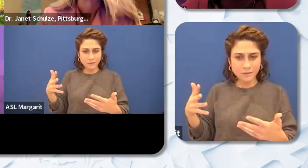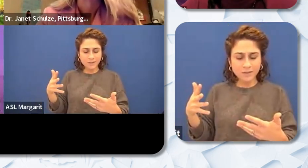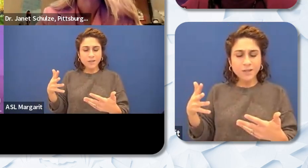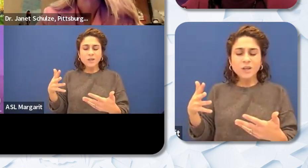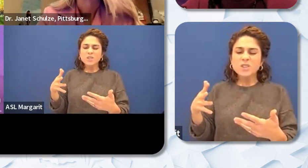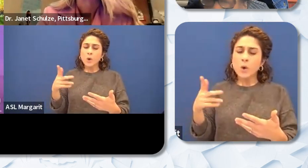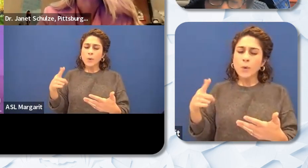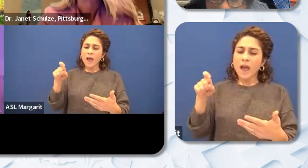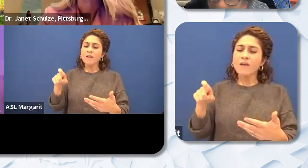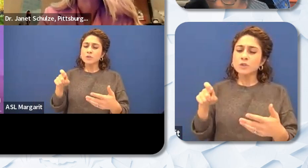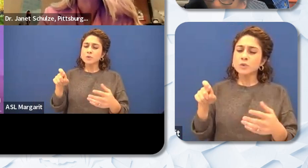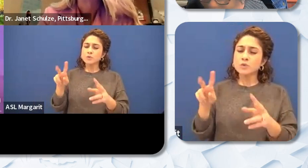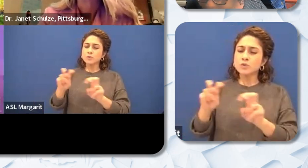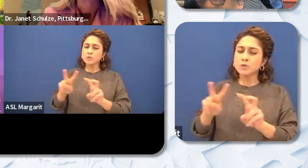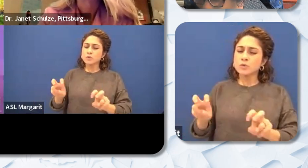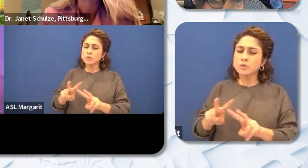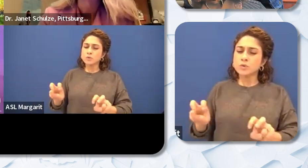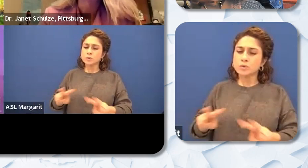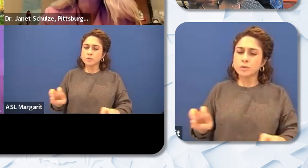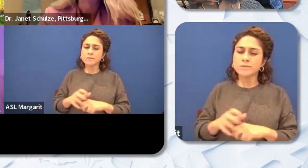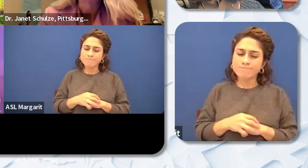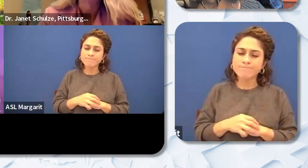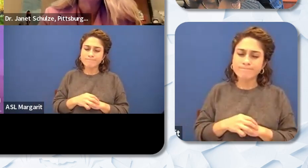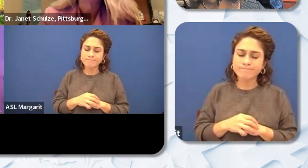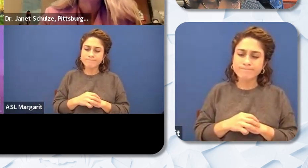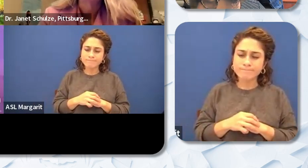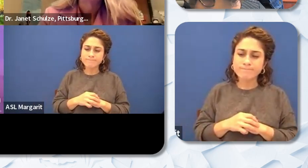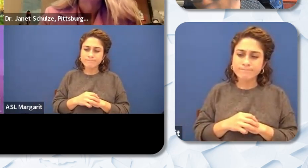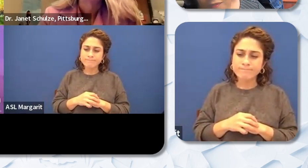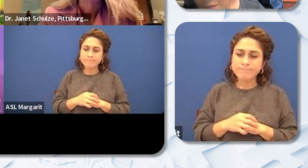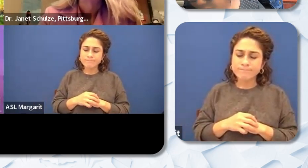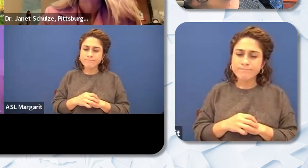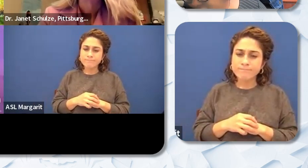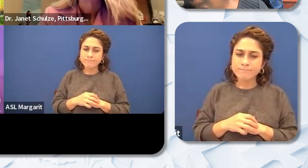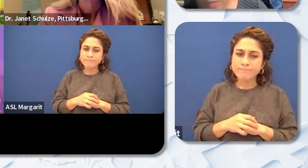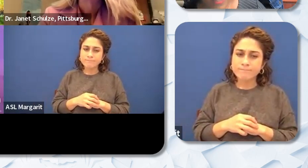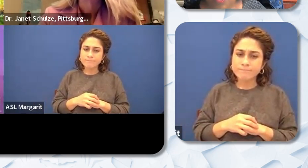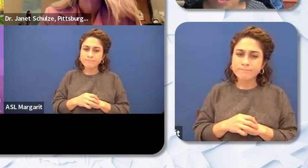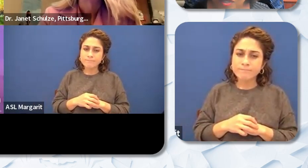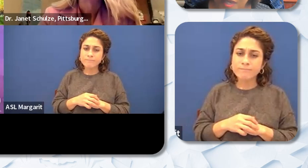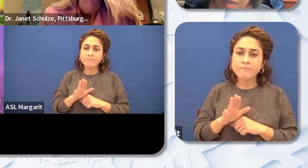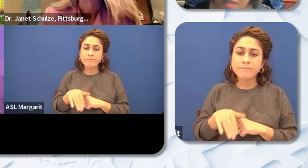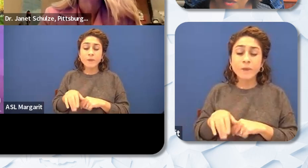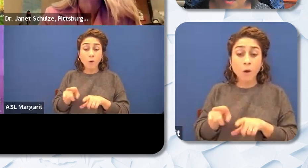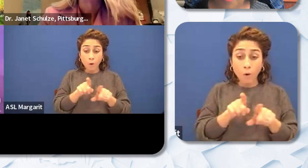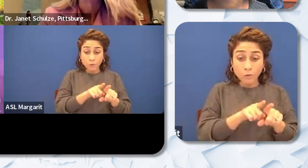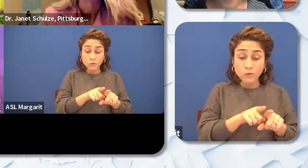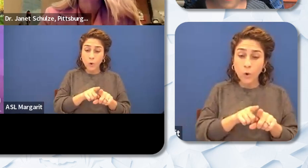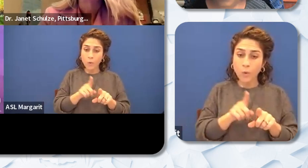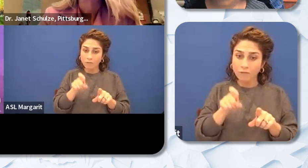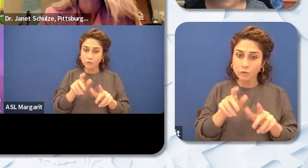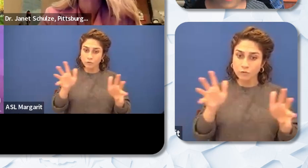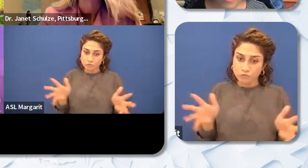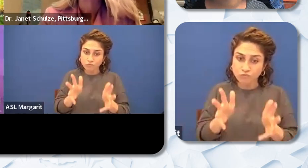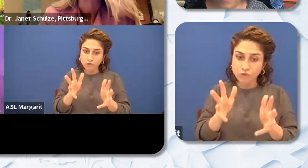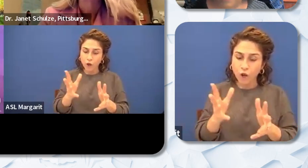to start thinking about. And also fostering inclusion you know making sure that our Black